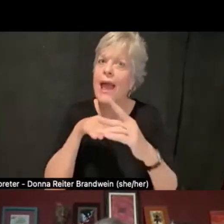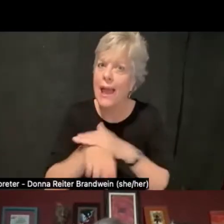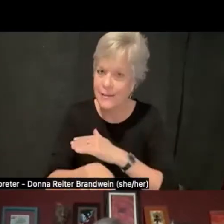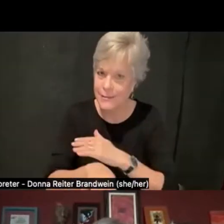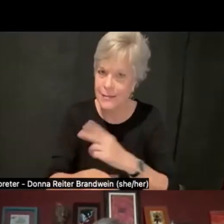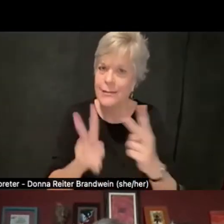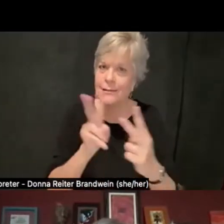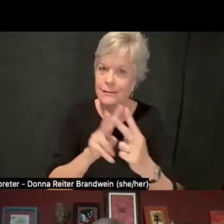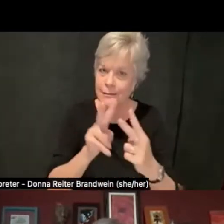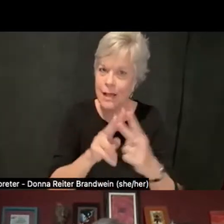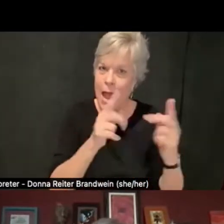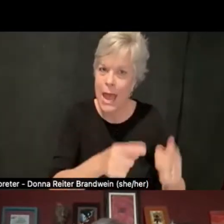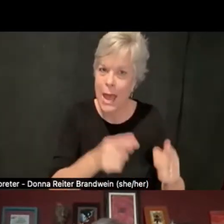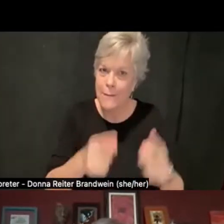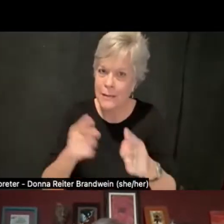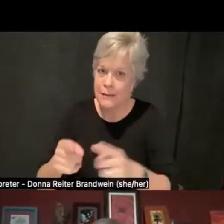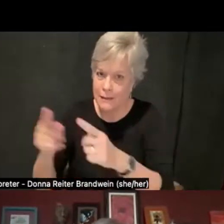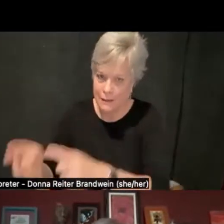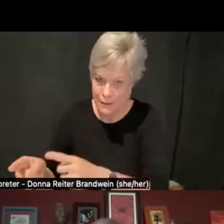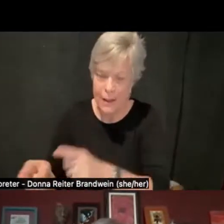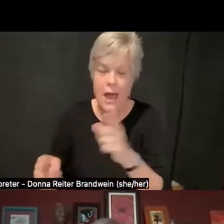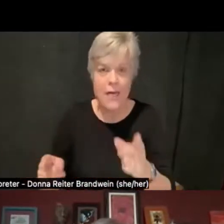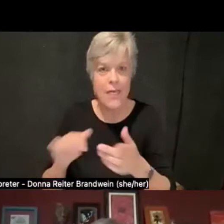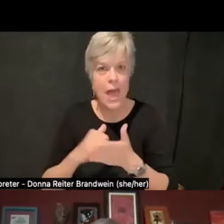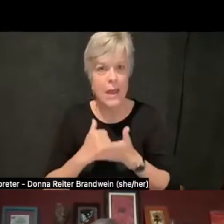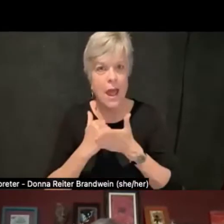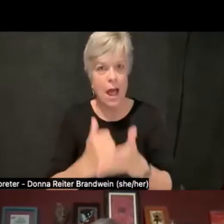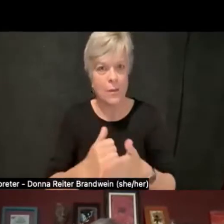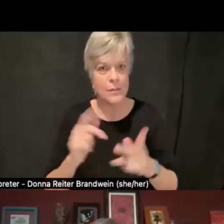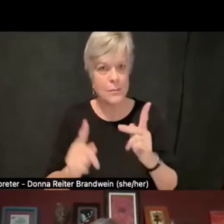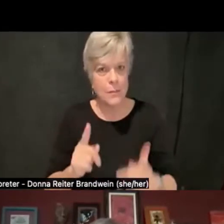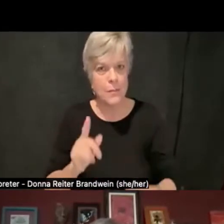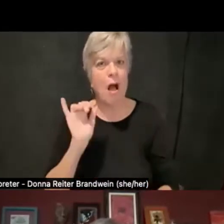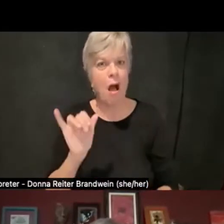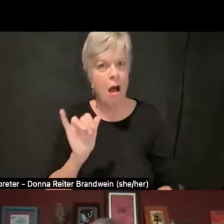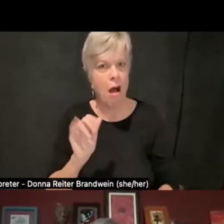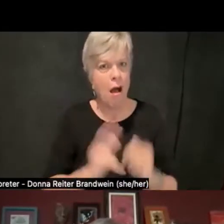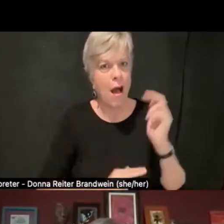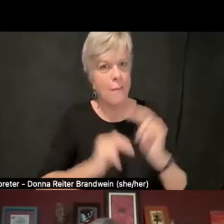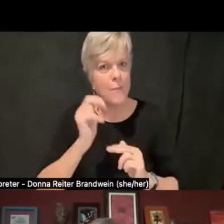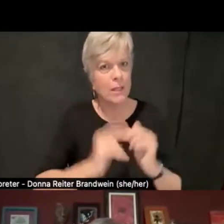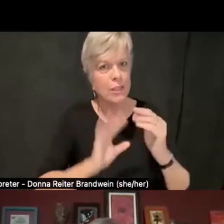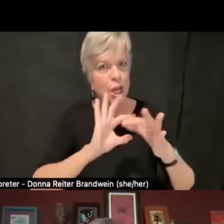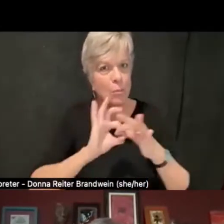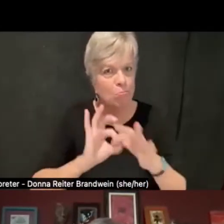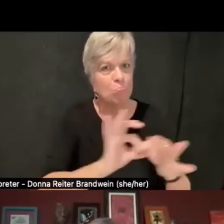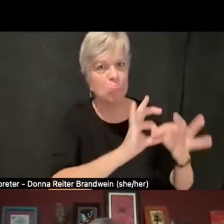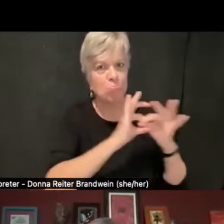and really elevates and gives folks an opportunity to build community around disability,